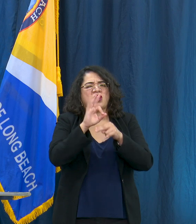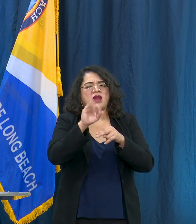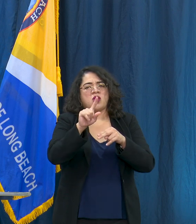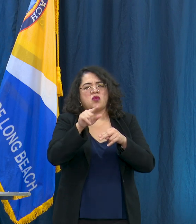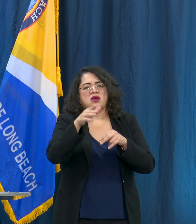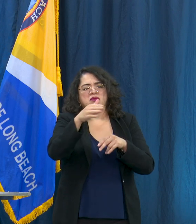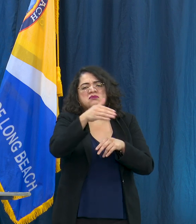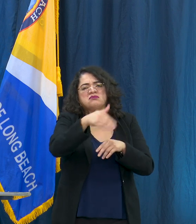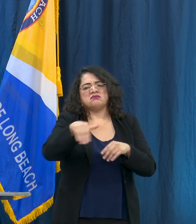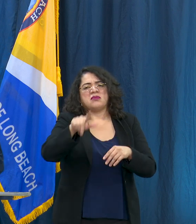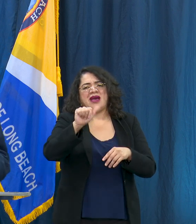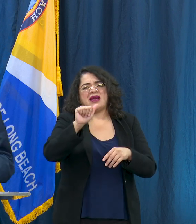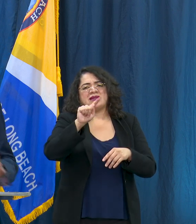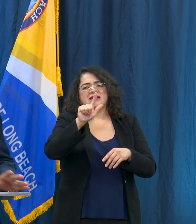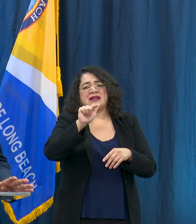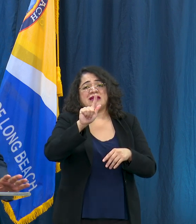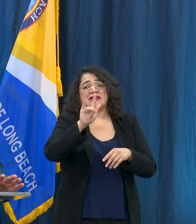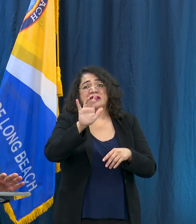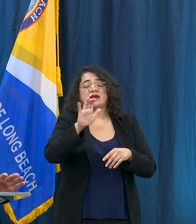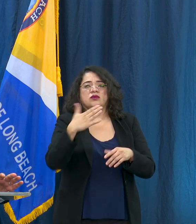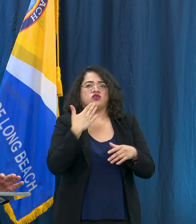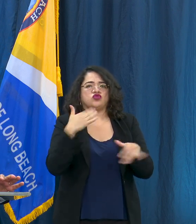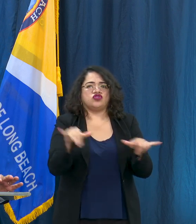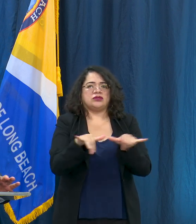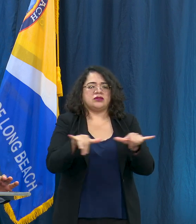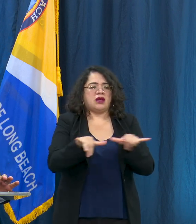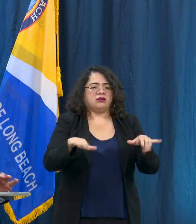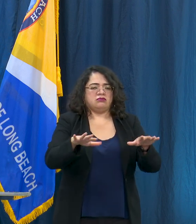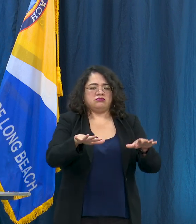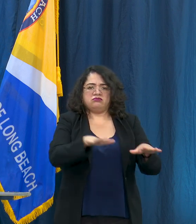good site because of its size and so it's an area that gives us enough room